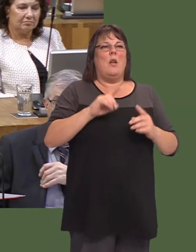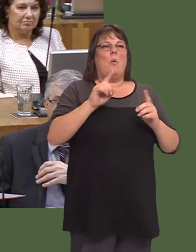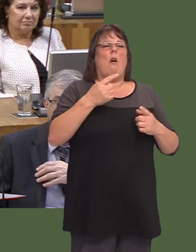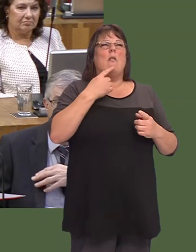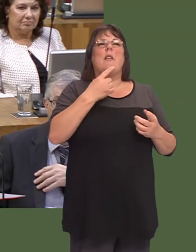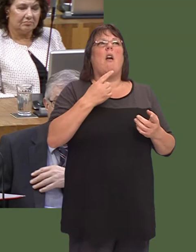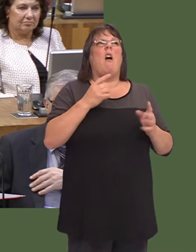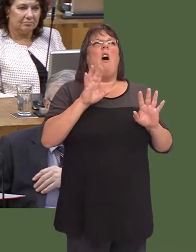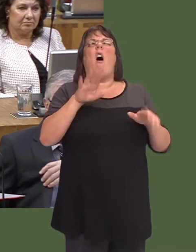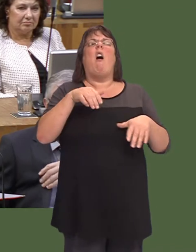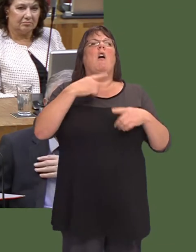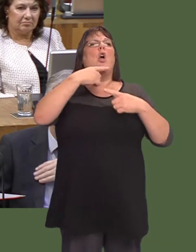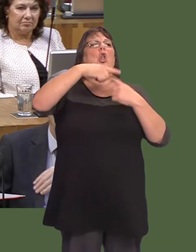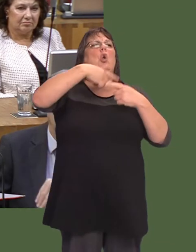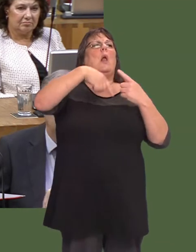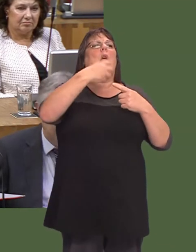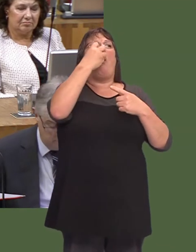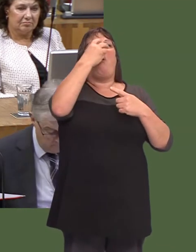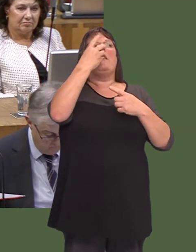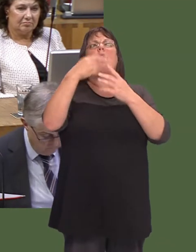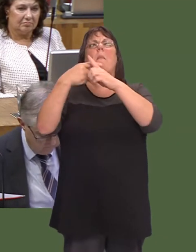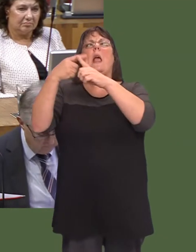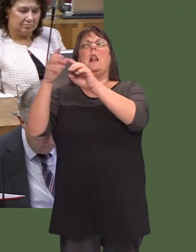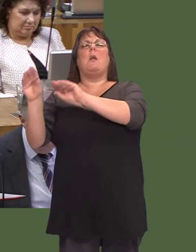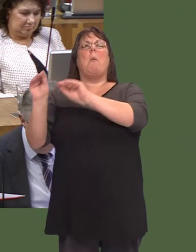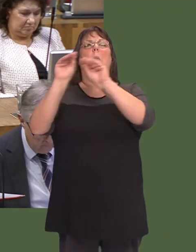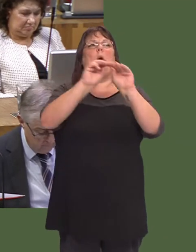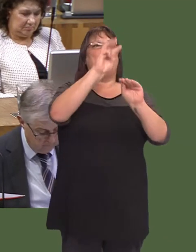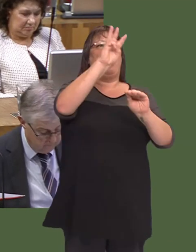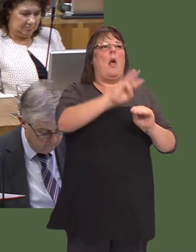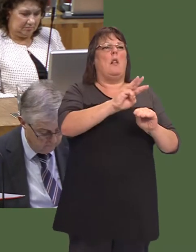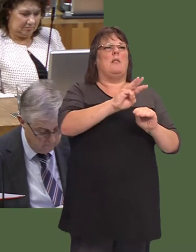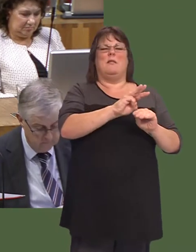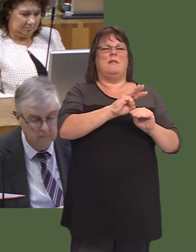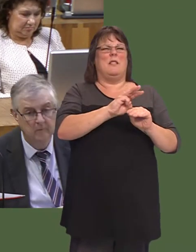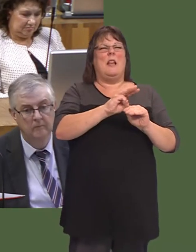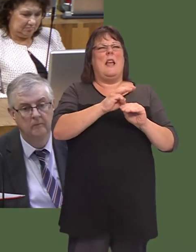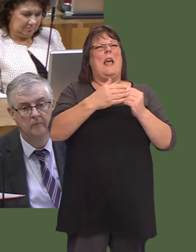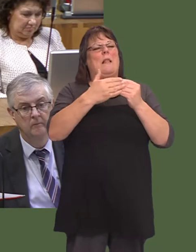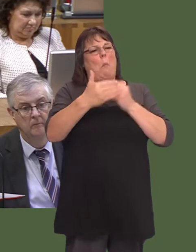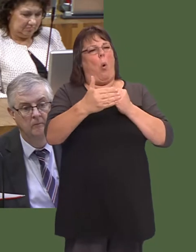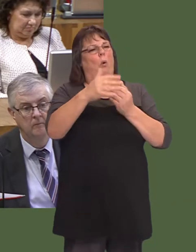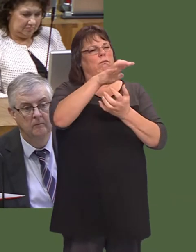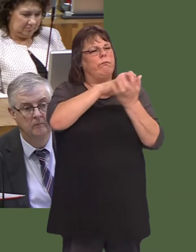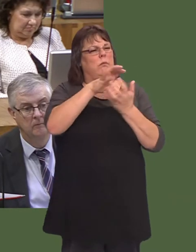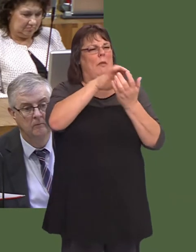too crude simply to say, ëWell, this is nuclear waste being exported from England to Wales.í We export a lot more out towards Sellafield.